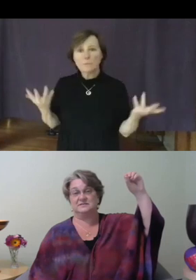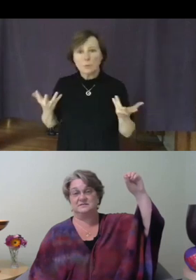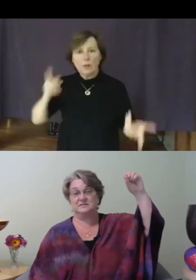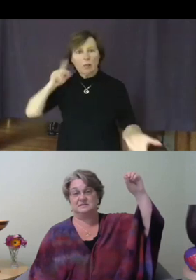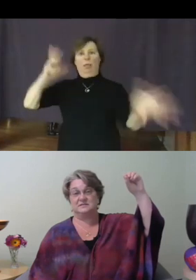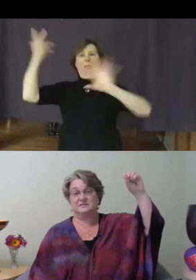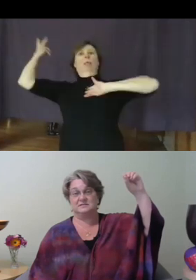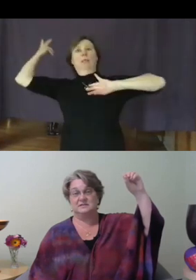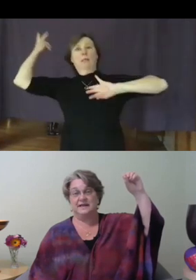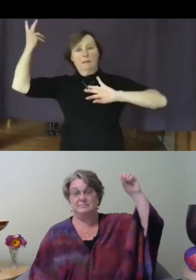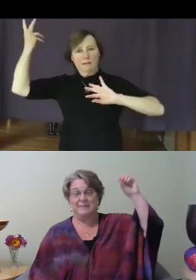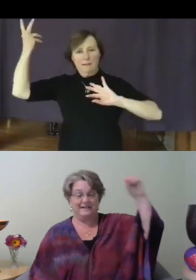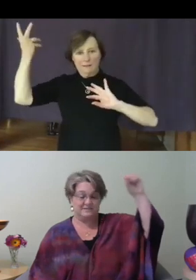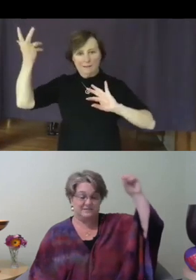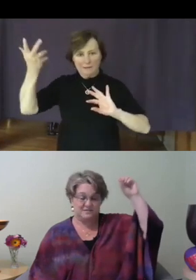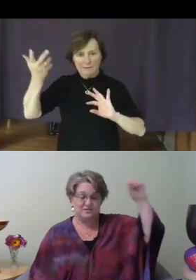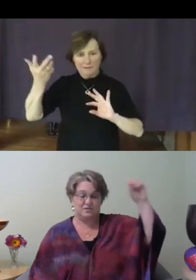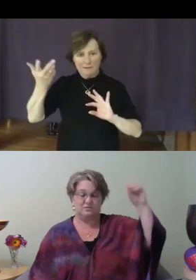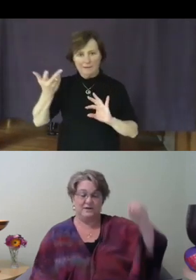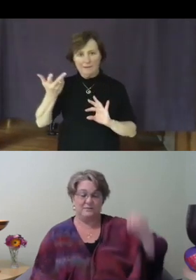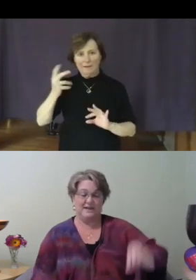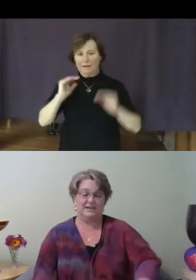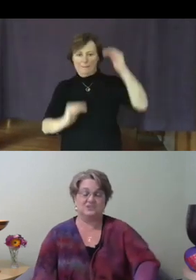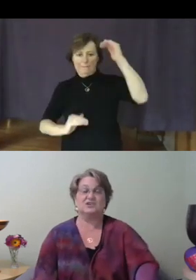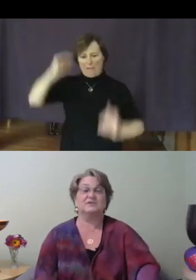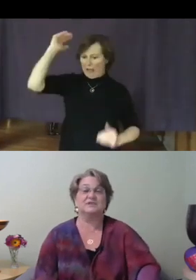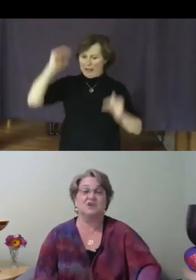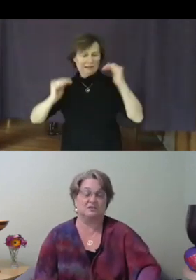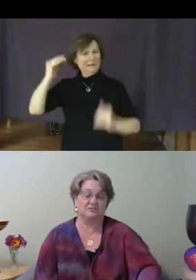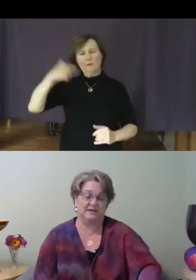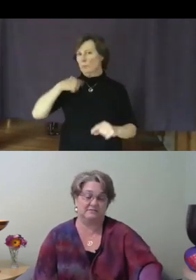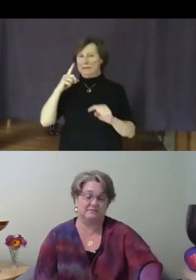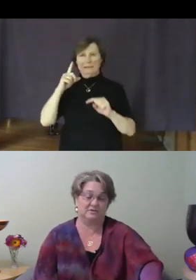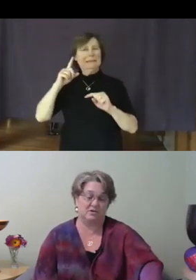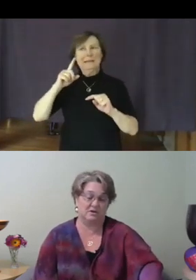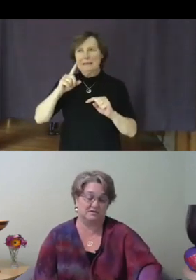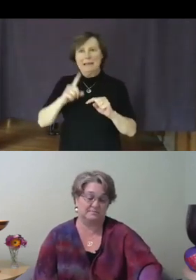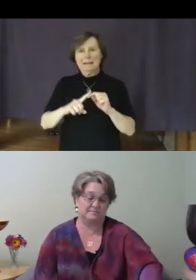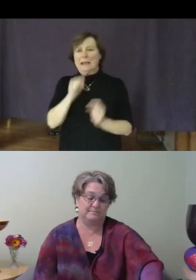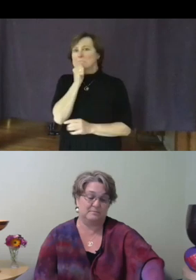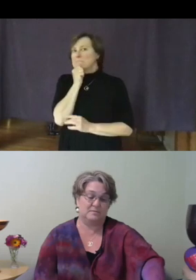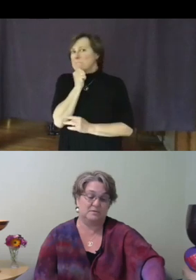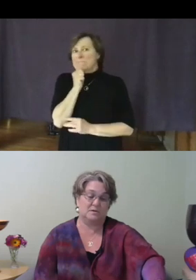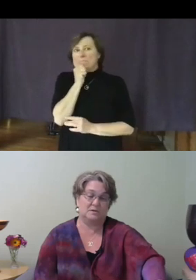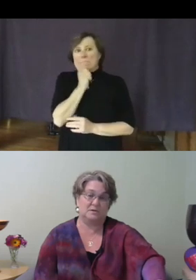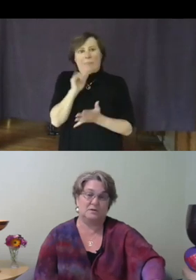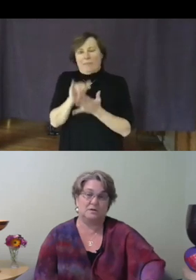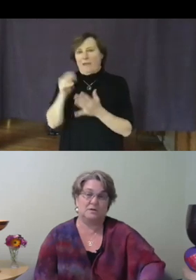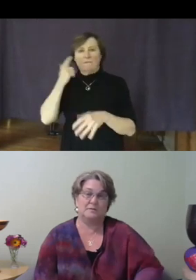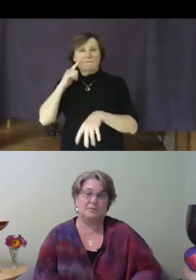An imbalance so great we can't generally tolerate it for long. But what